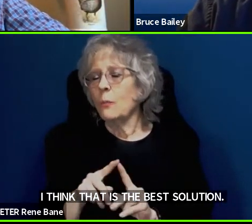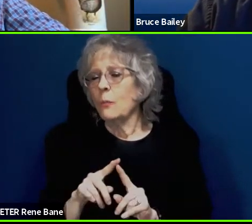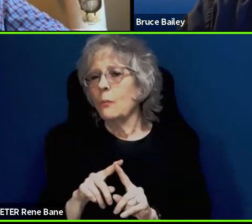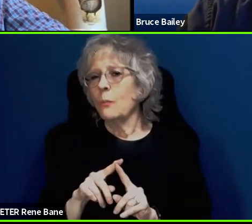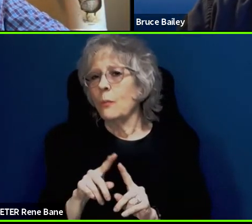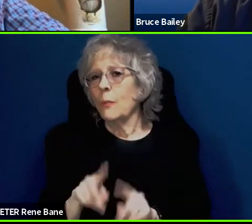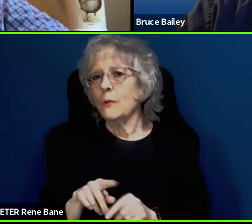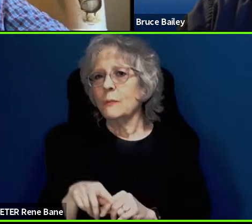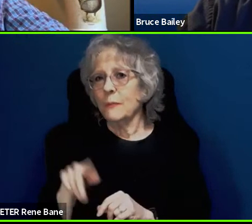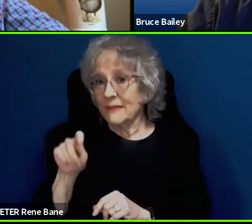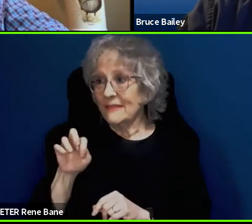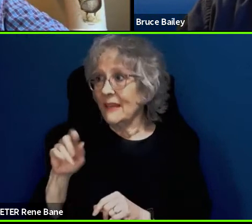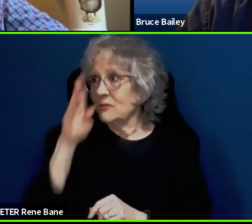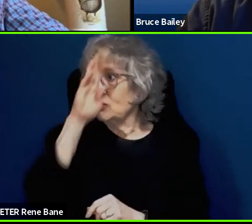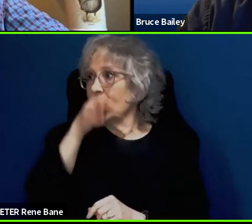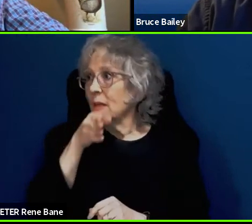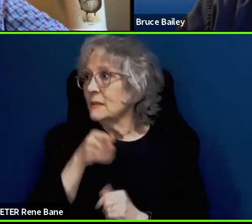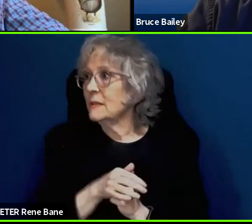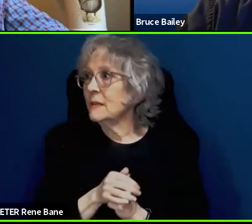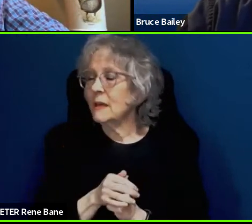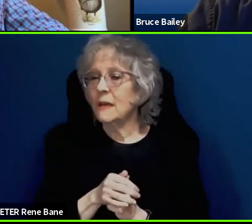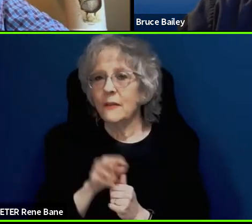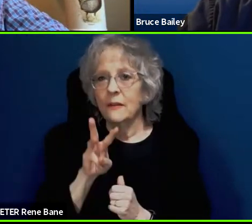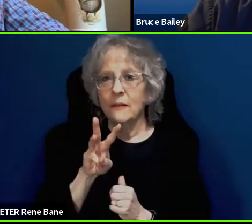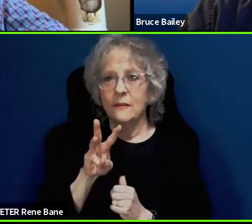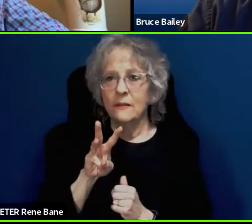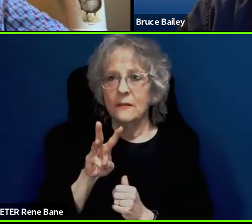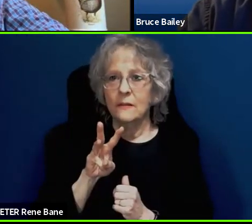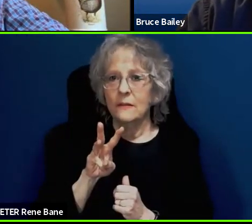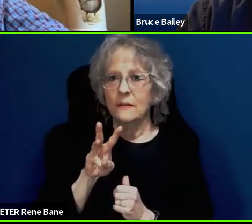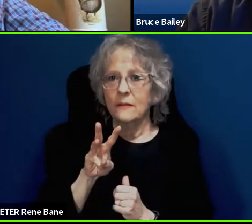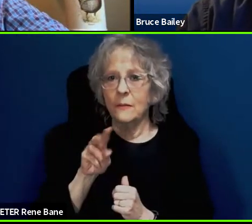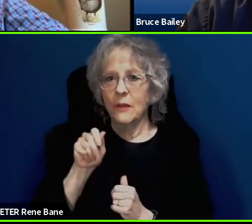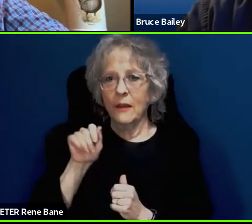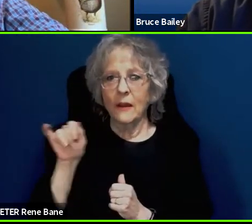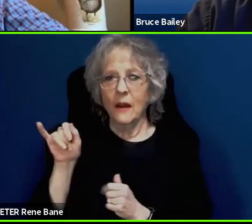work that the WAI folks have been doing around the cognitive disabilities issue. I know it is